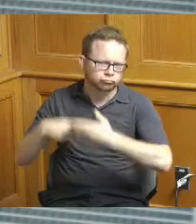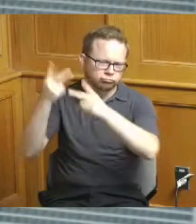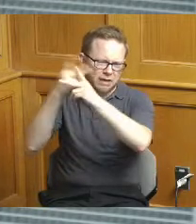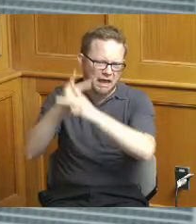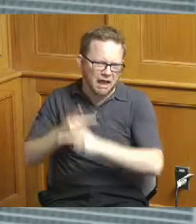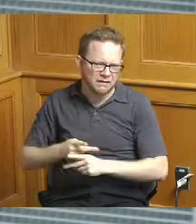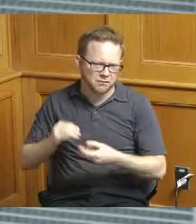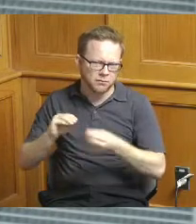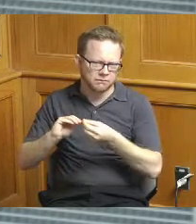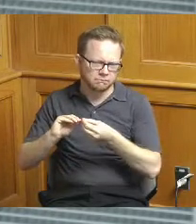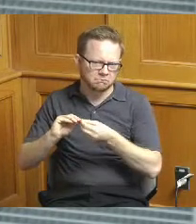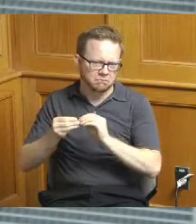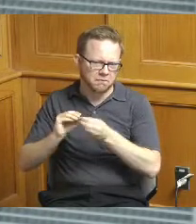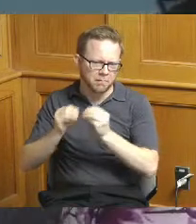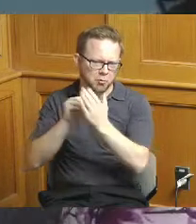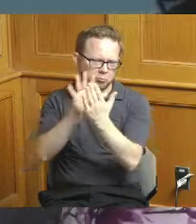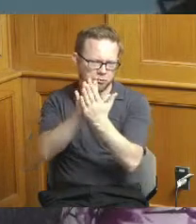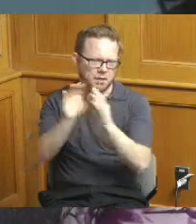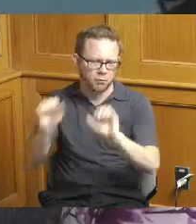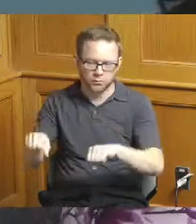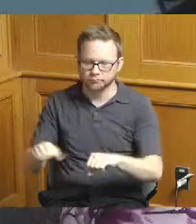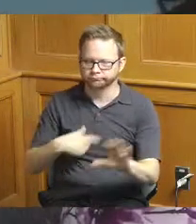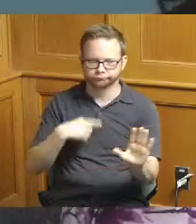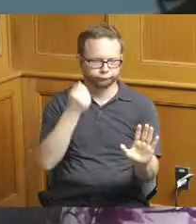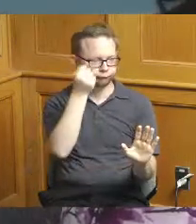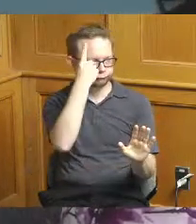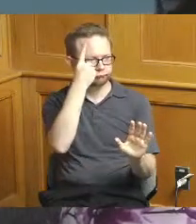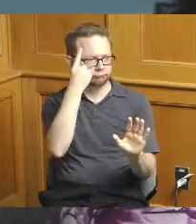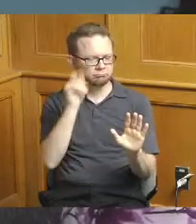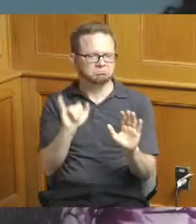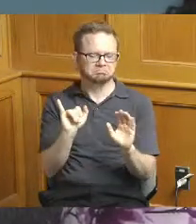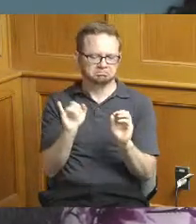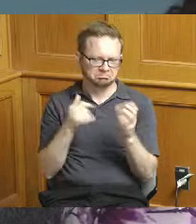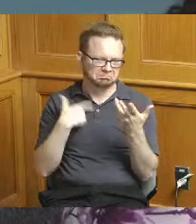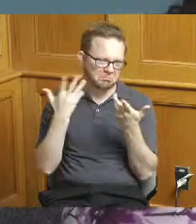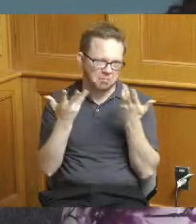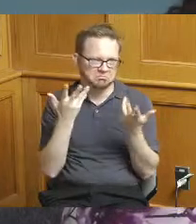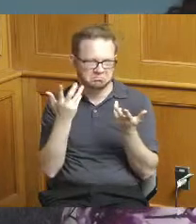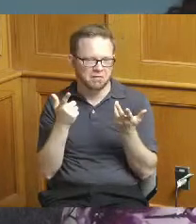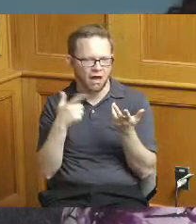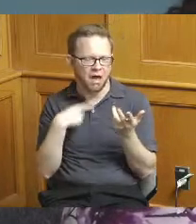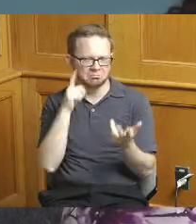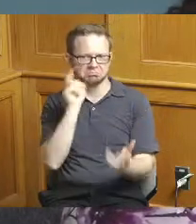okay yeah I just I was just thinking that's yeah that caught my eye right away so thank you